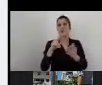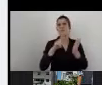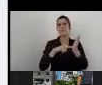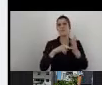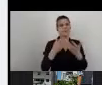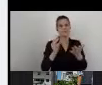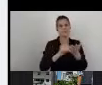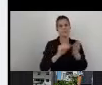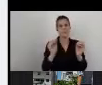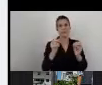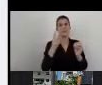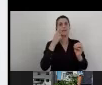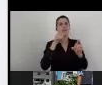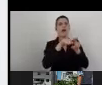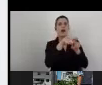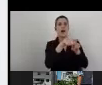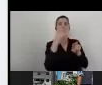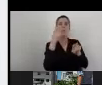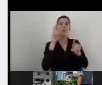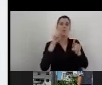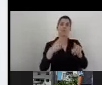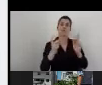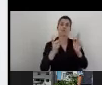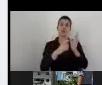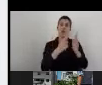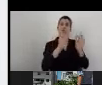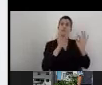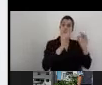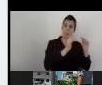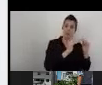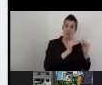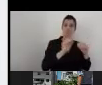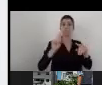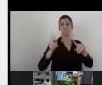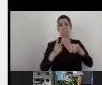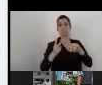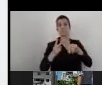So we have one requirement that is compliant, and one requirement which is not compliant.